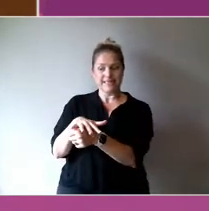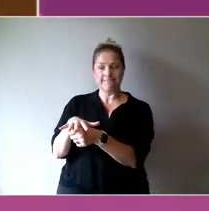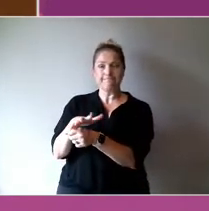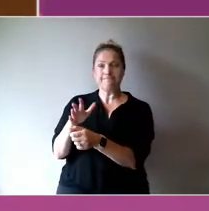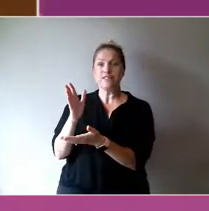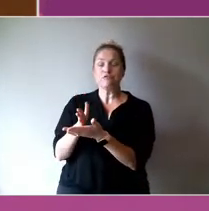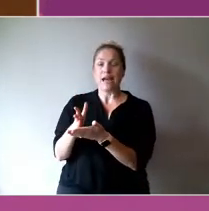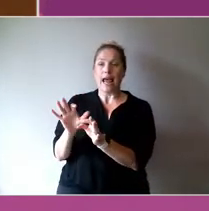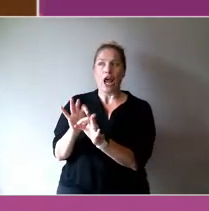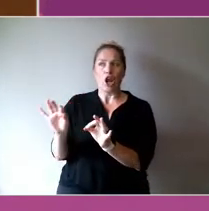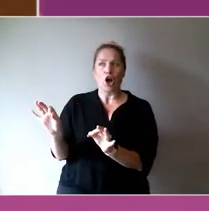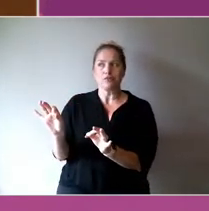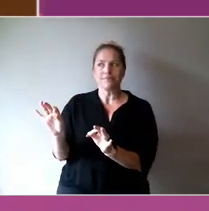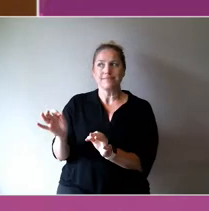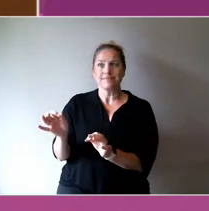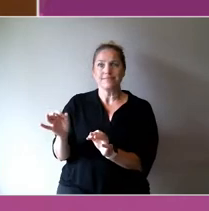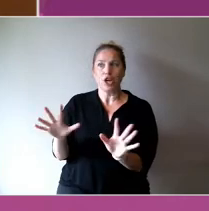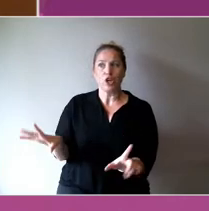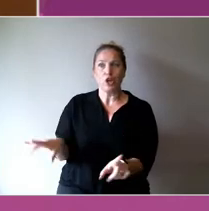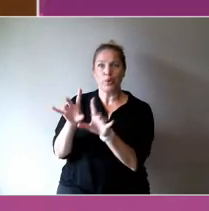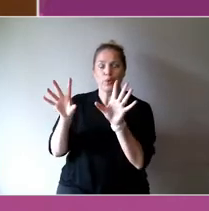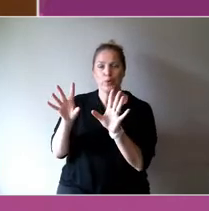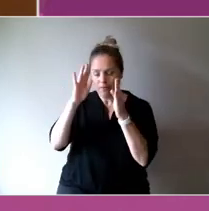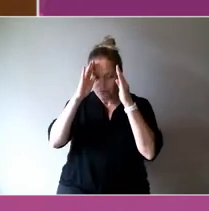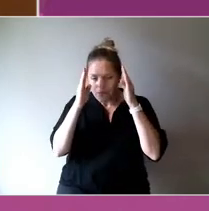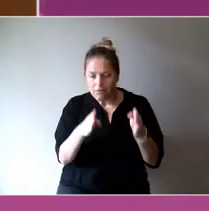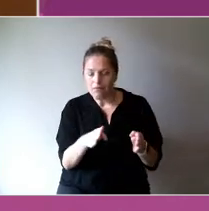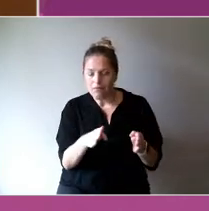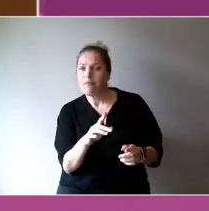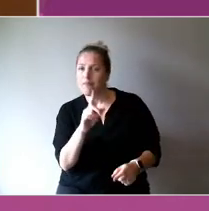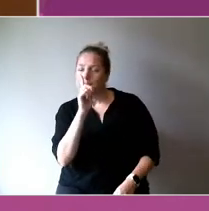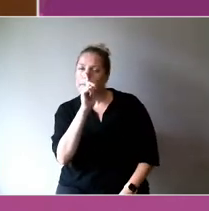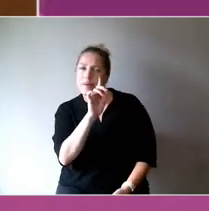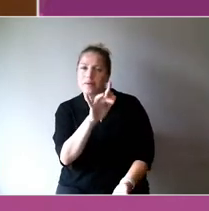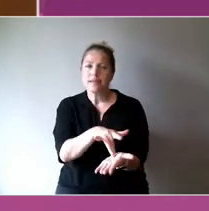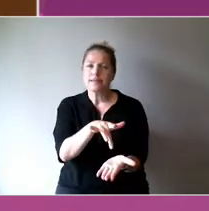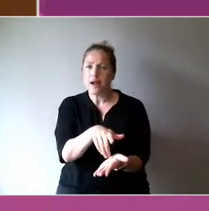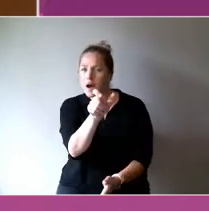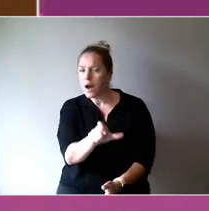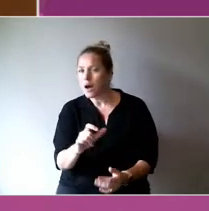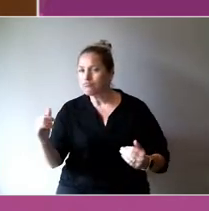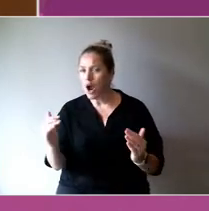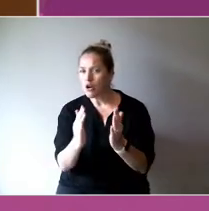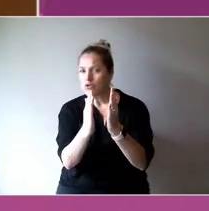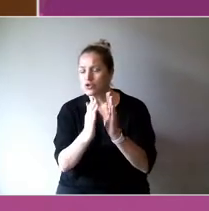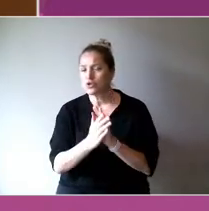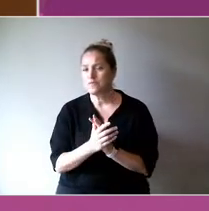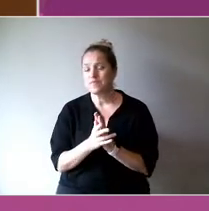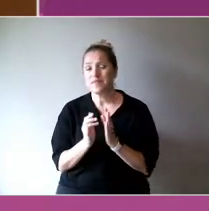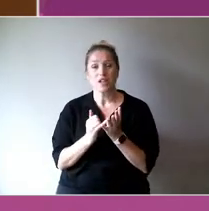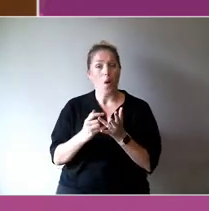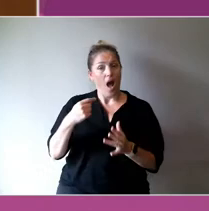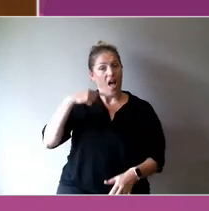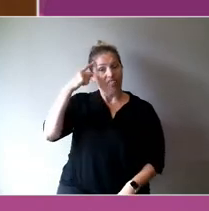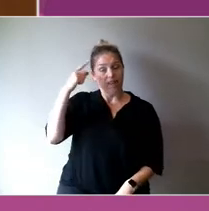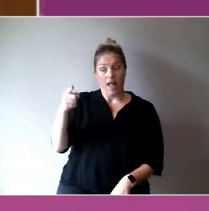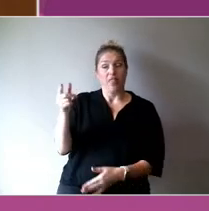So, in the arts, you have the capacity for more open ended communication and engagement.